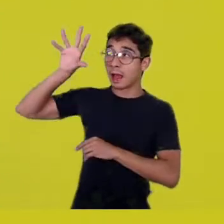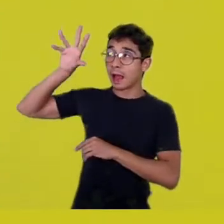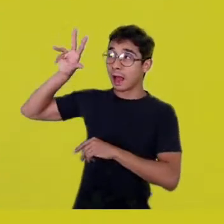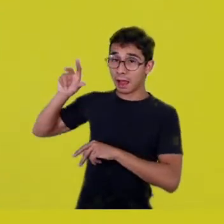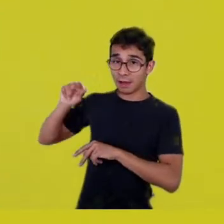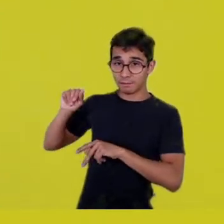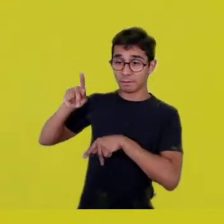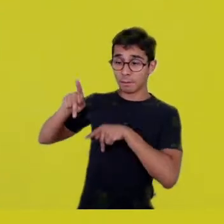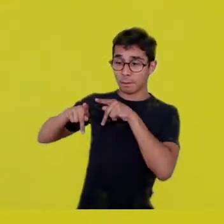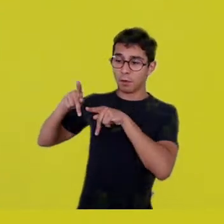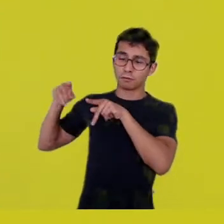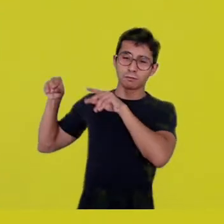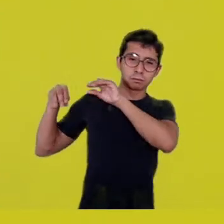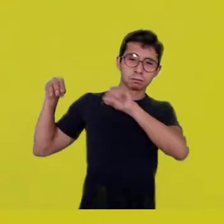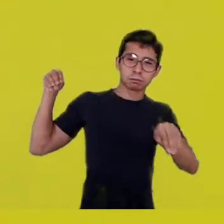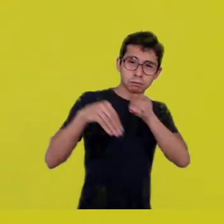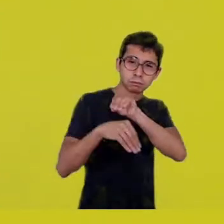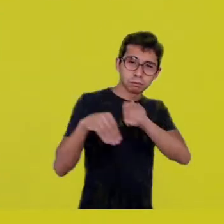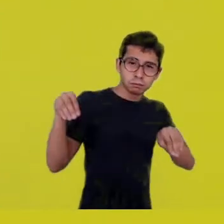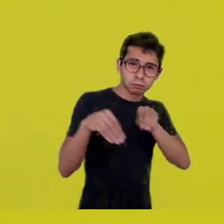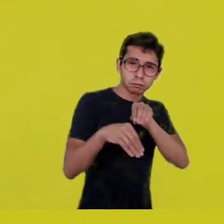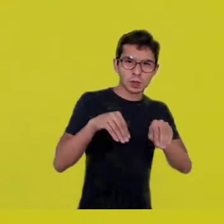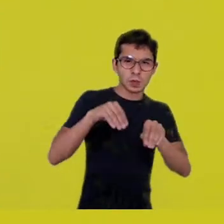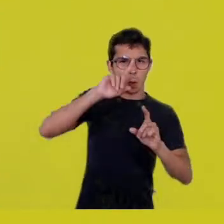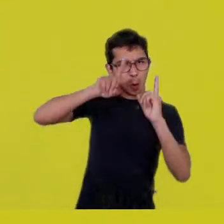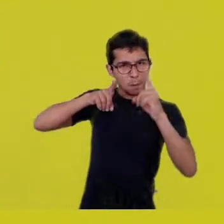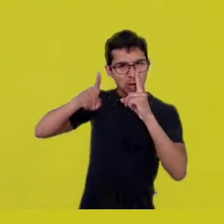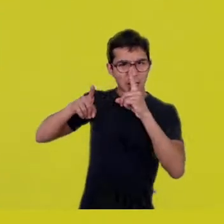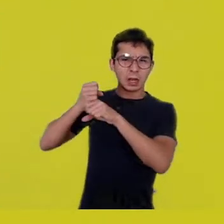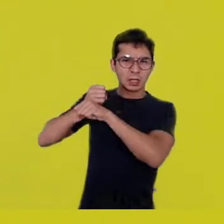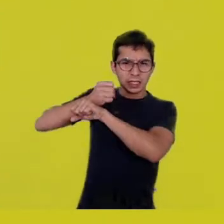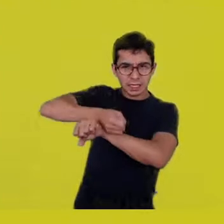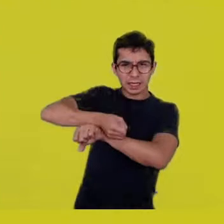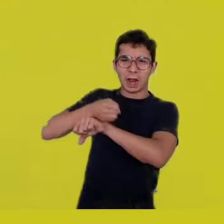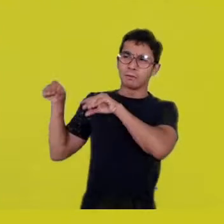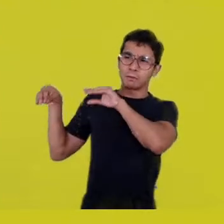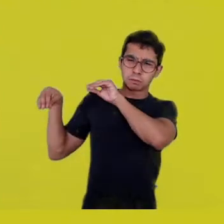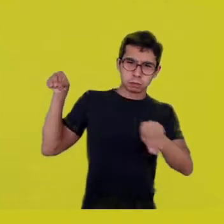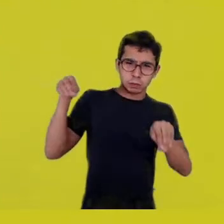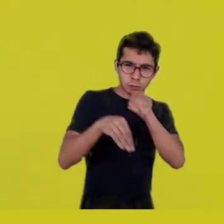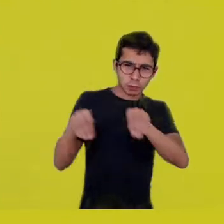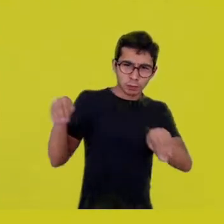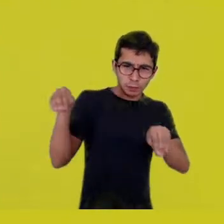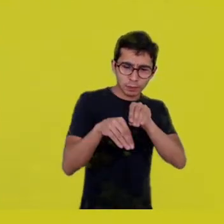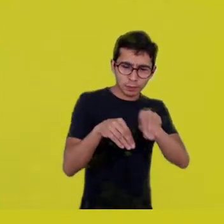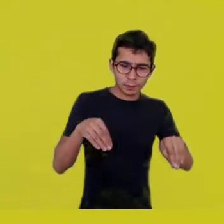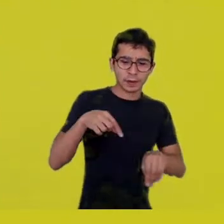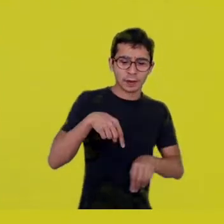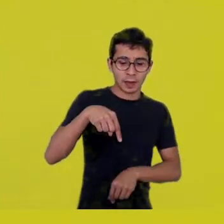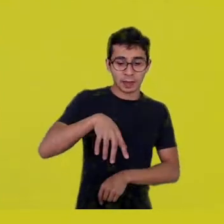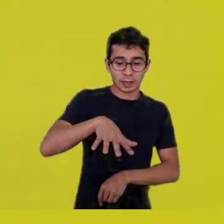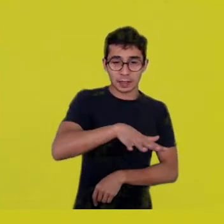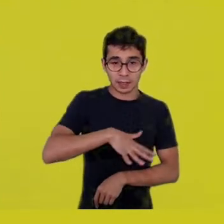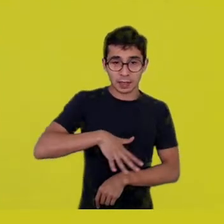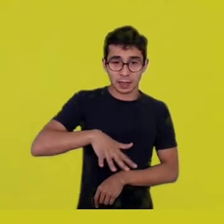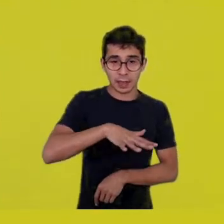against their will, to serve in enslavement here in this continent,